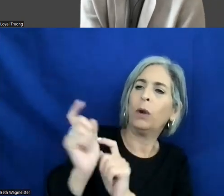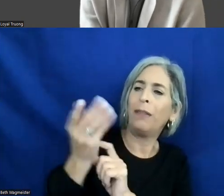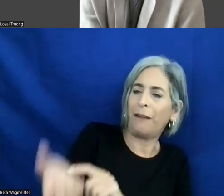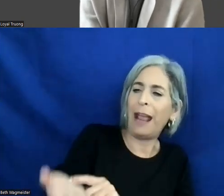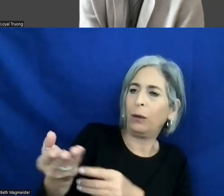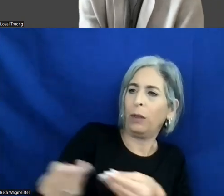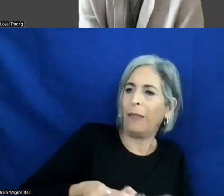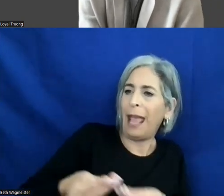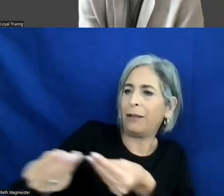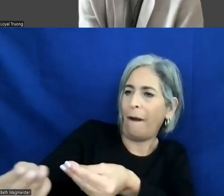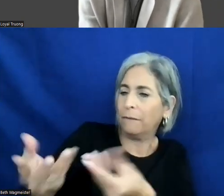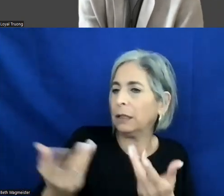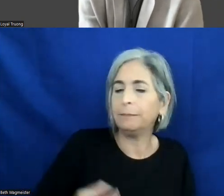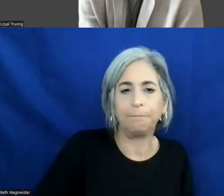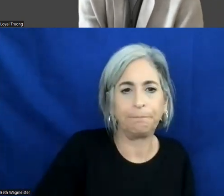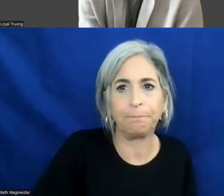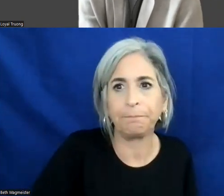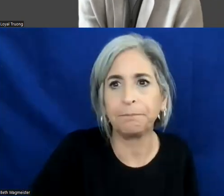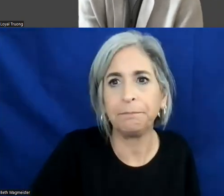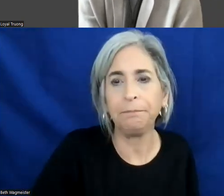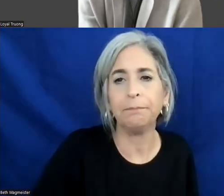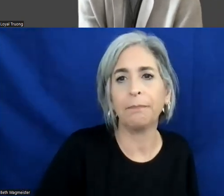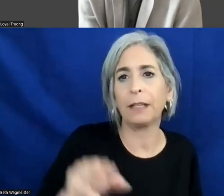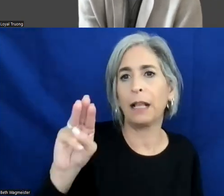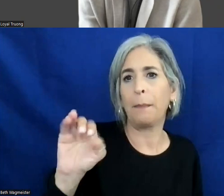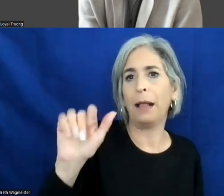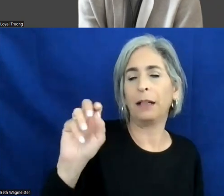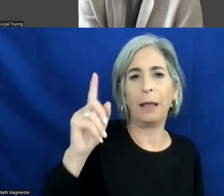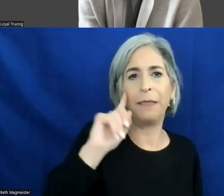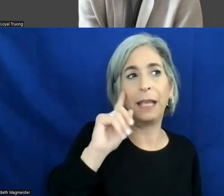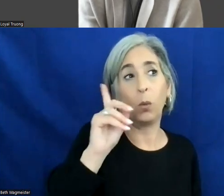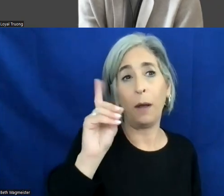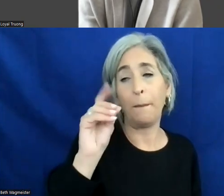I think we have time for one more question.